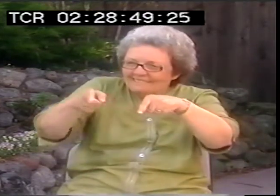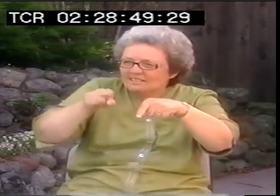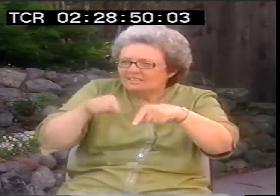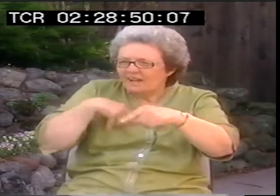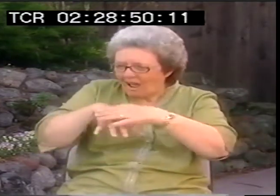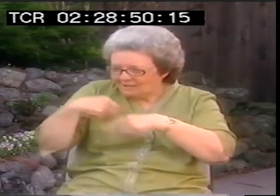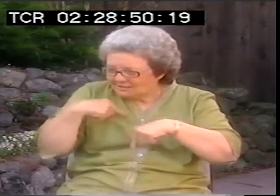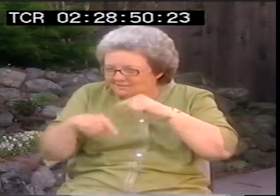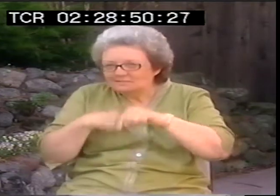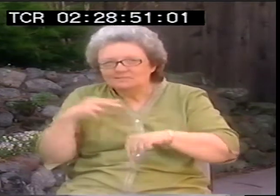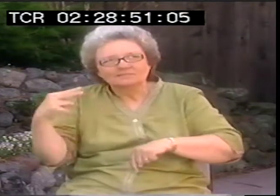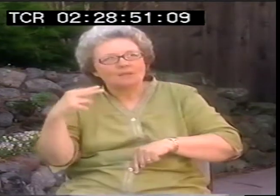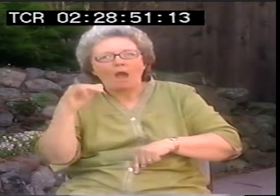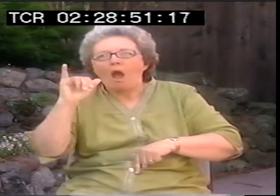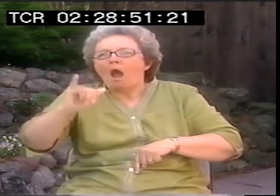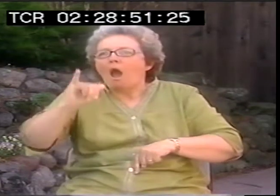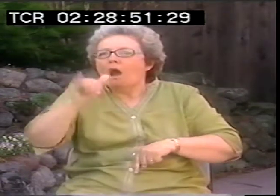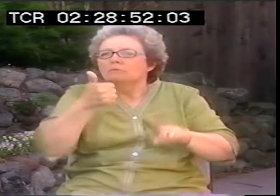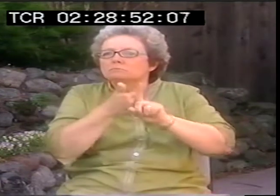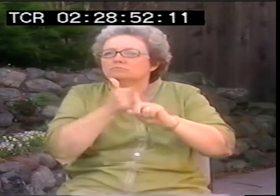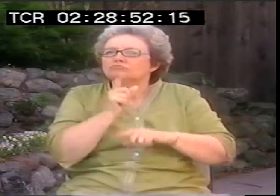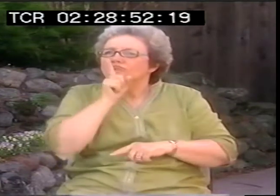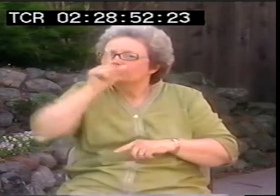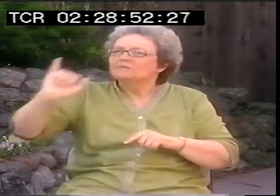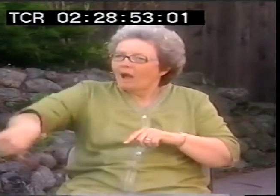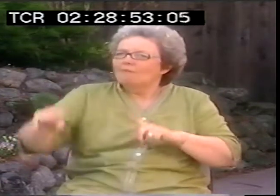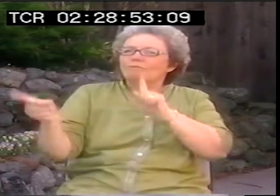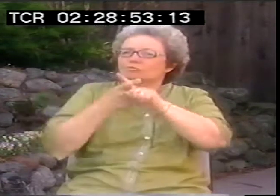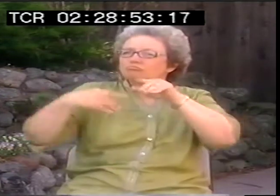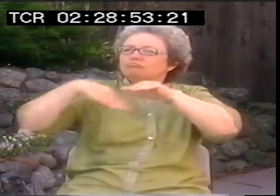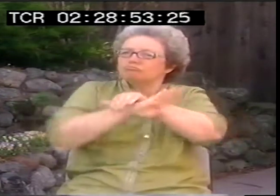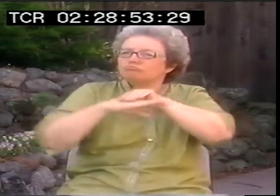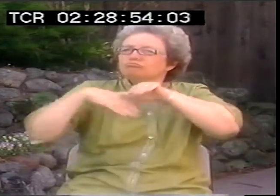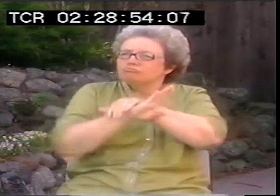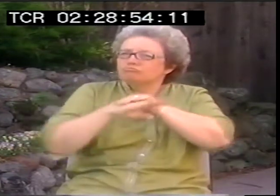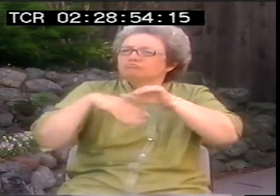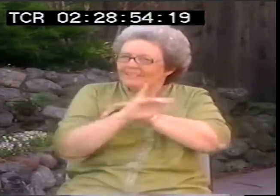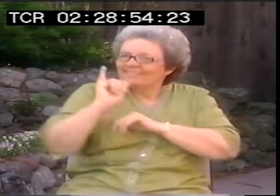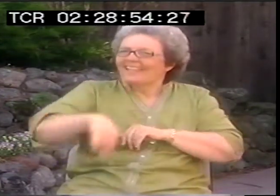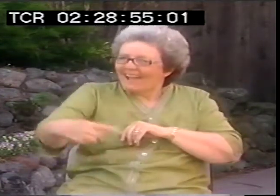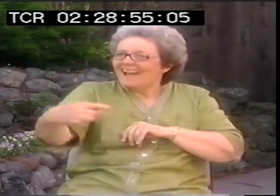with moss and weeds. And when I followed that pathway and turned around,